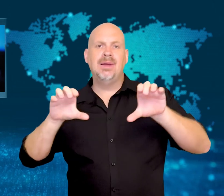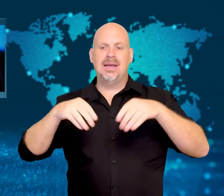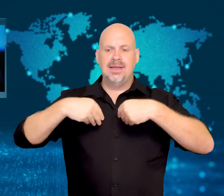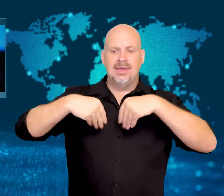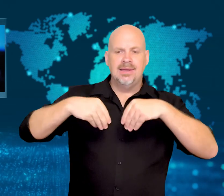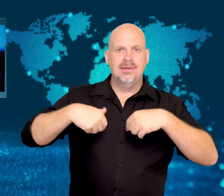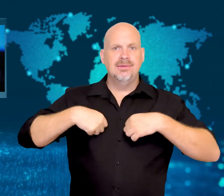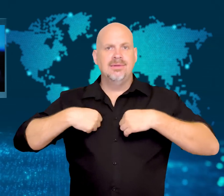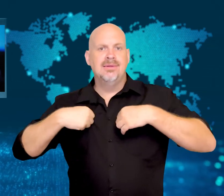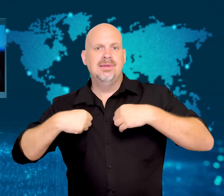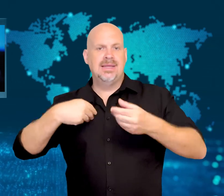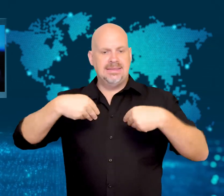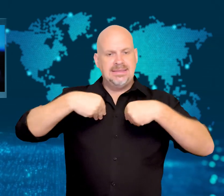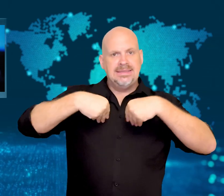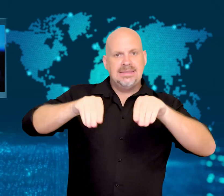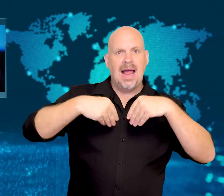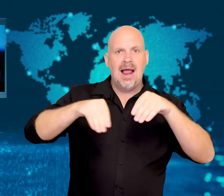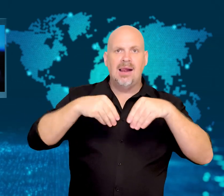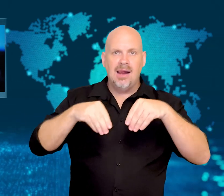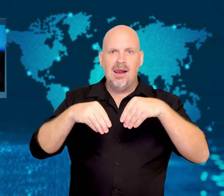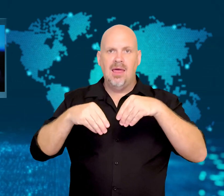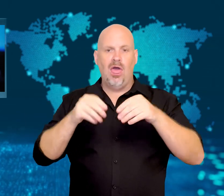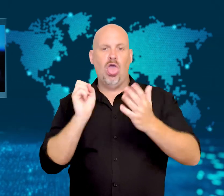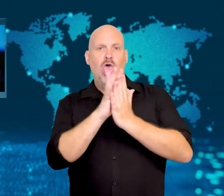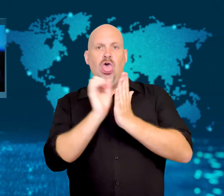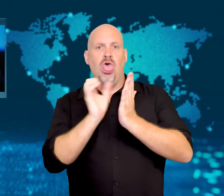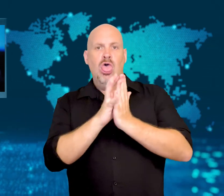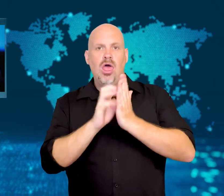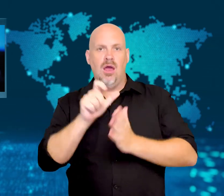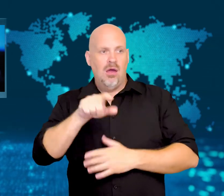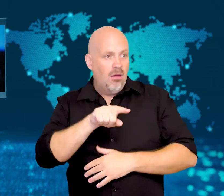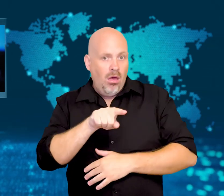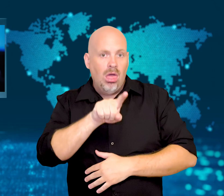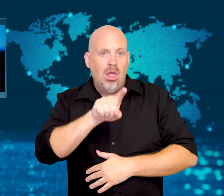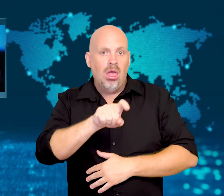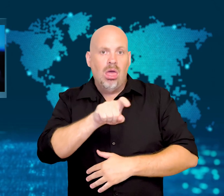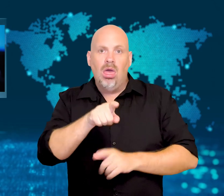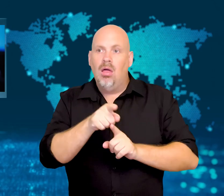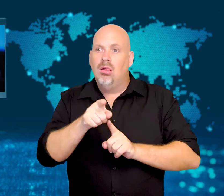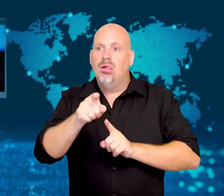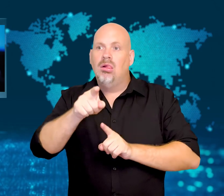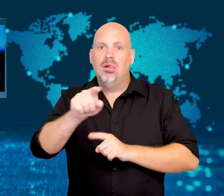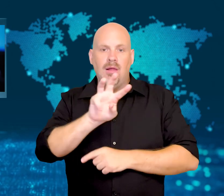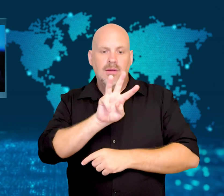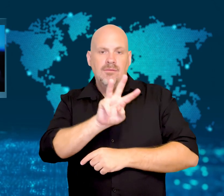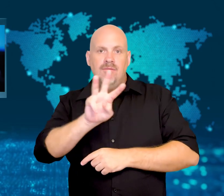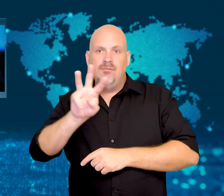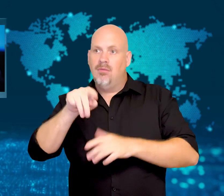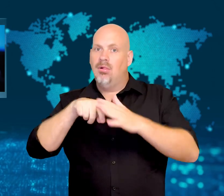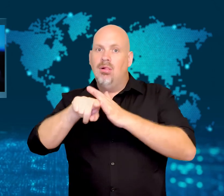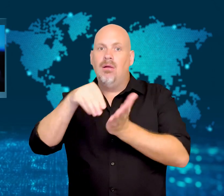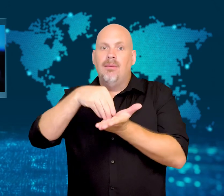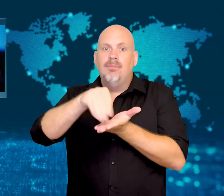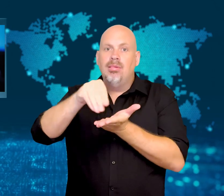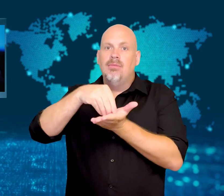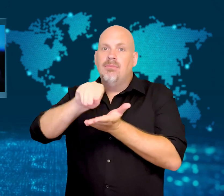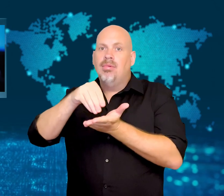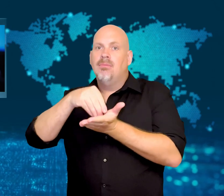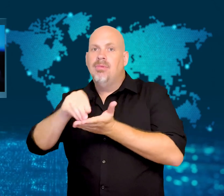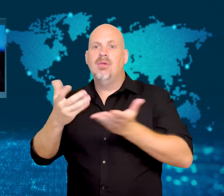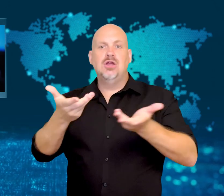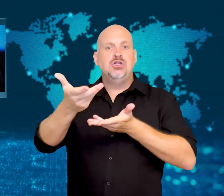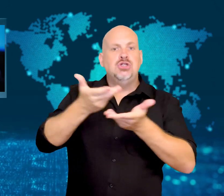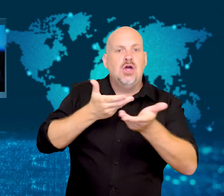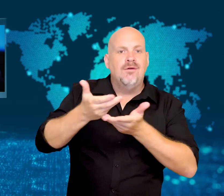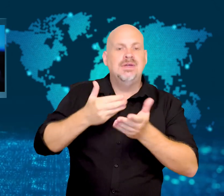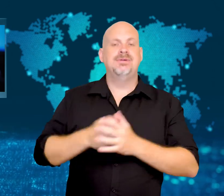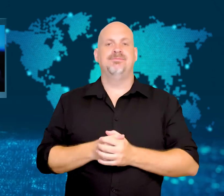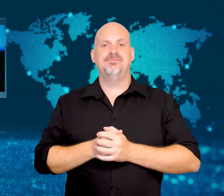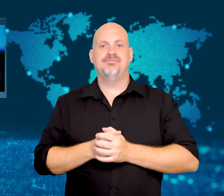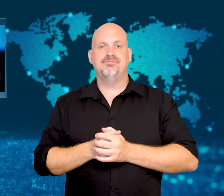Some are commercial and direct users to a specific website for